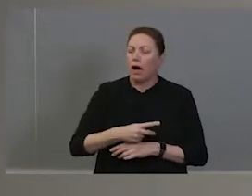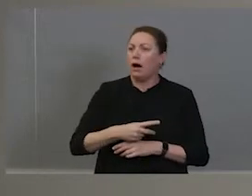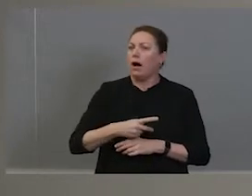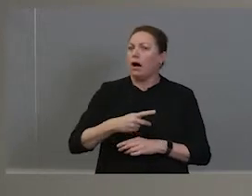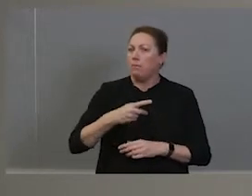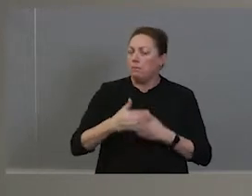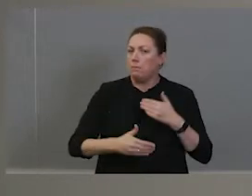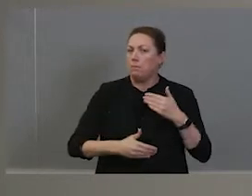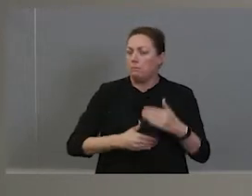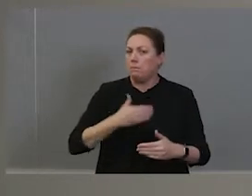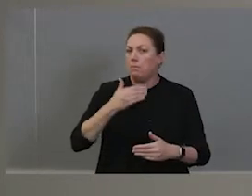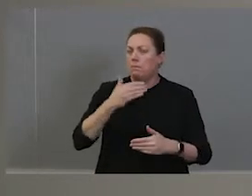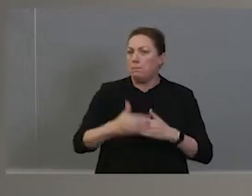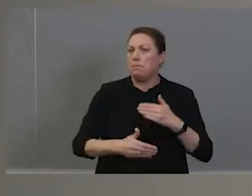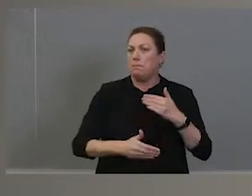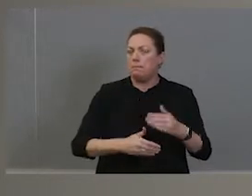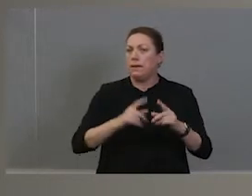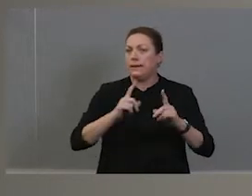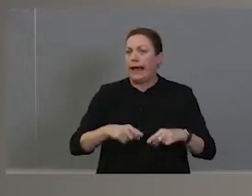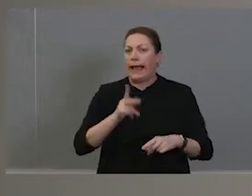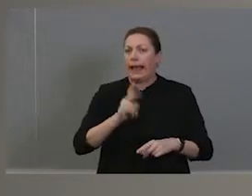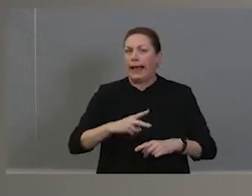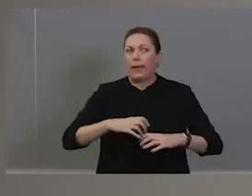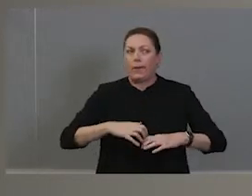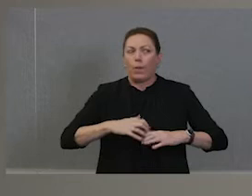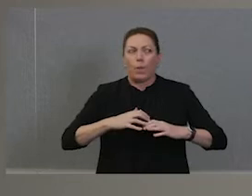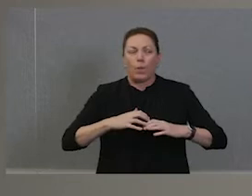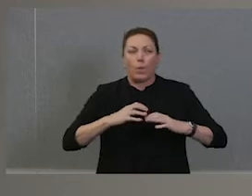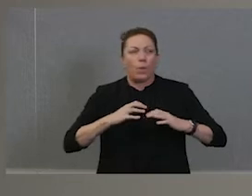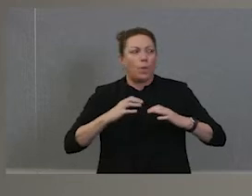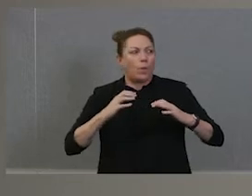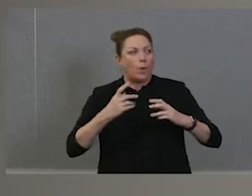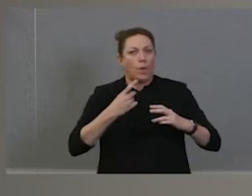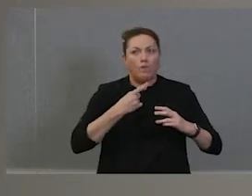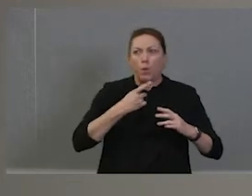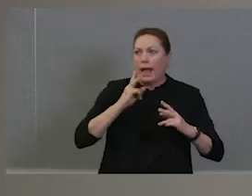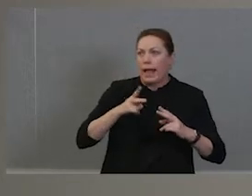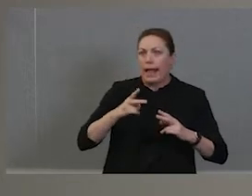to lift again the voices started of being heard again, and I'm thinking, you know,